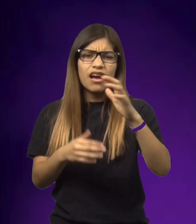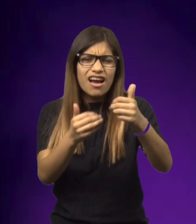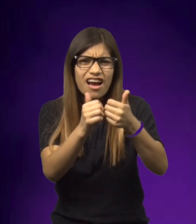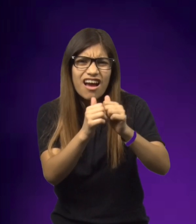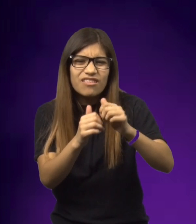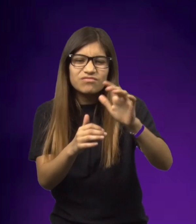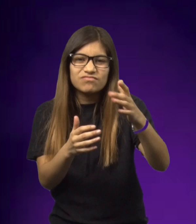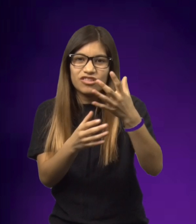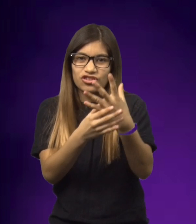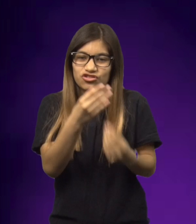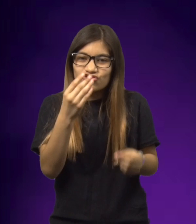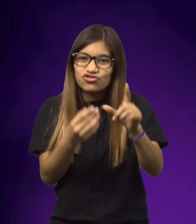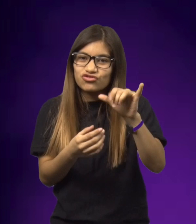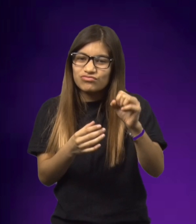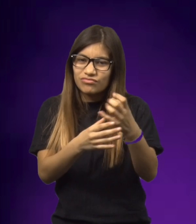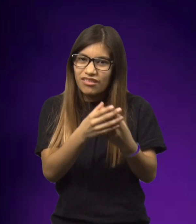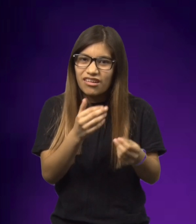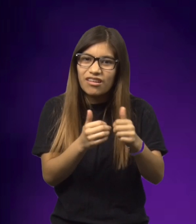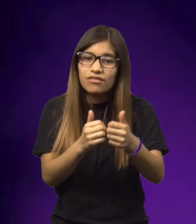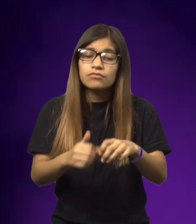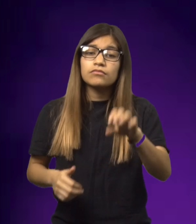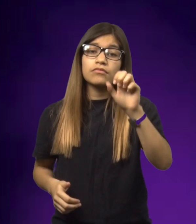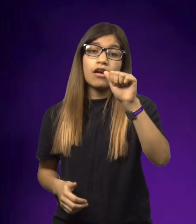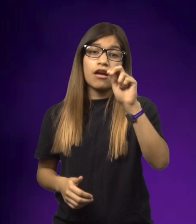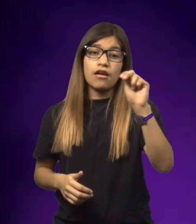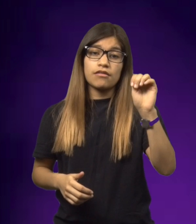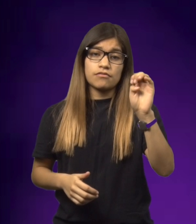Lise had passed away and Ellen was asking Annemarie how that happened.